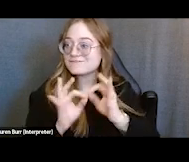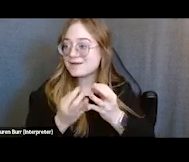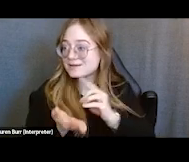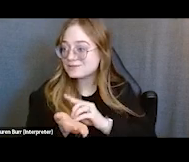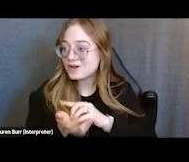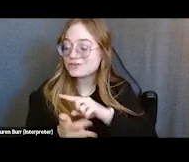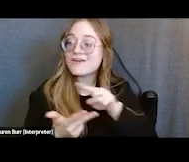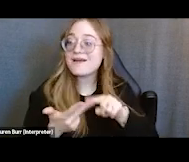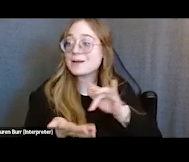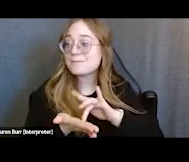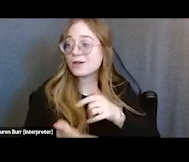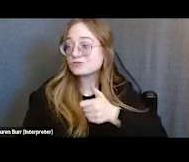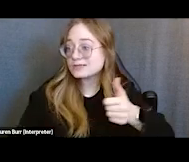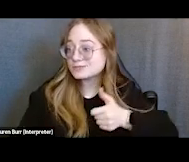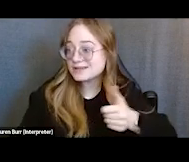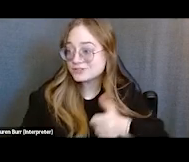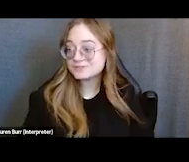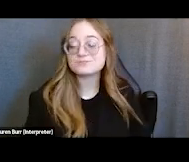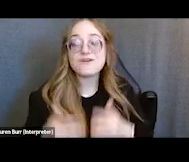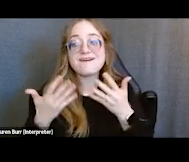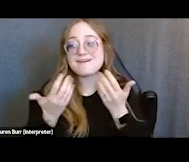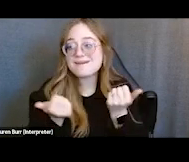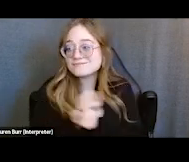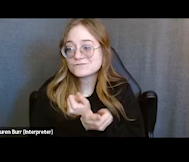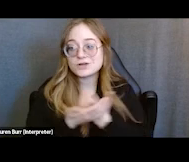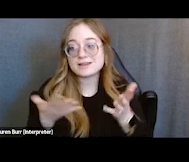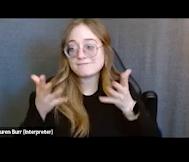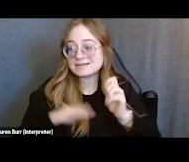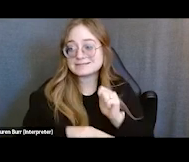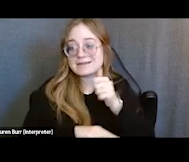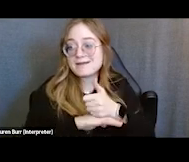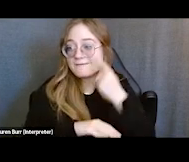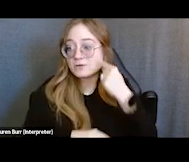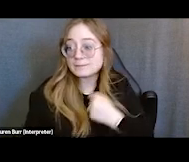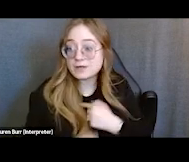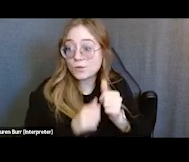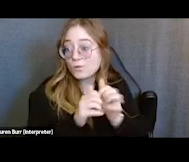So, everything was set up and if it wasn't for them, I wouldn't be where I am now.